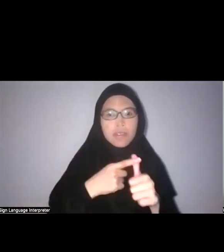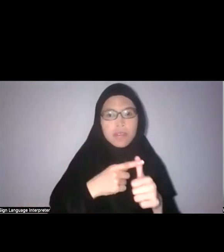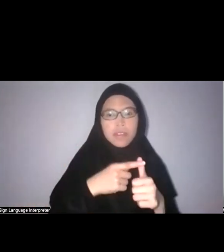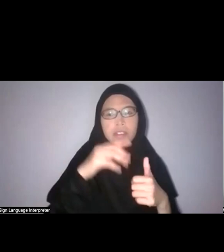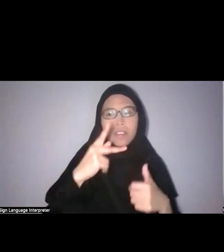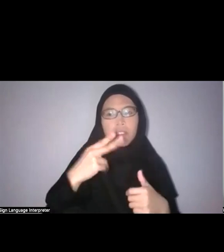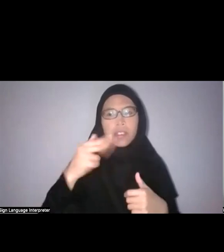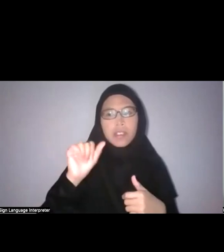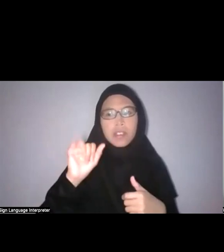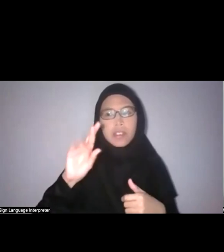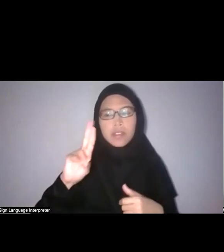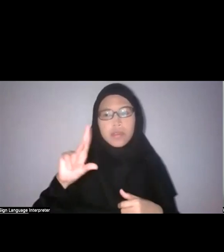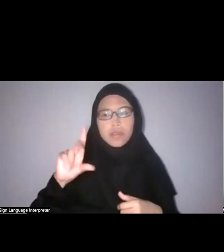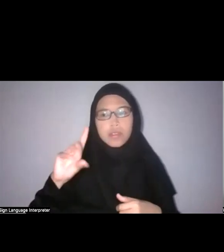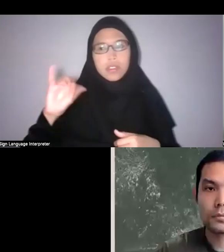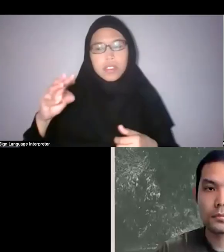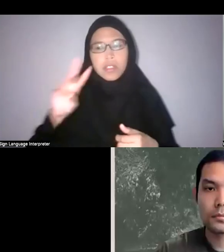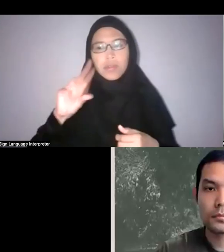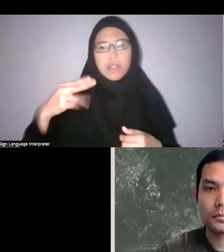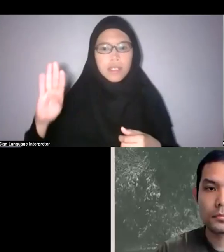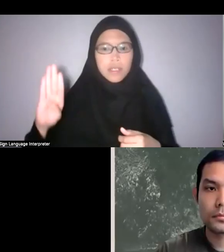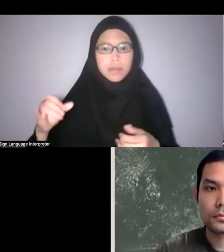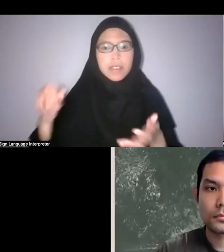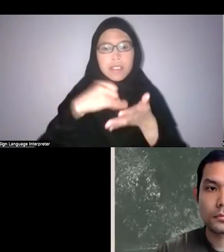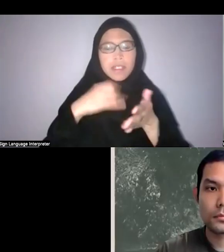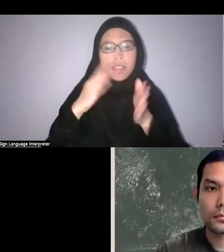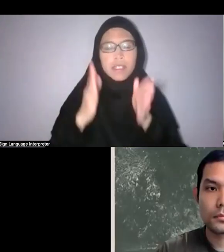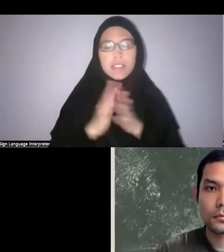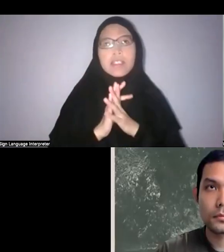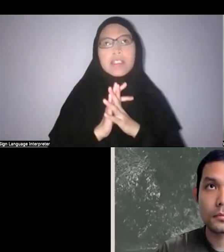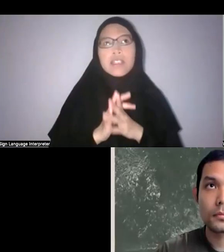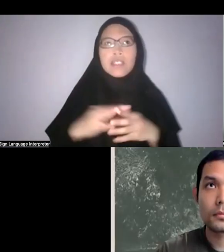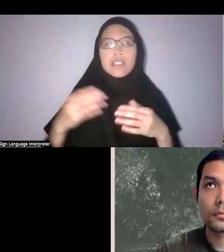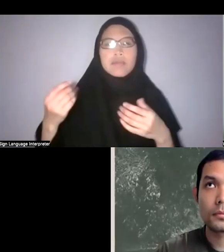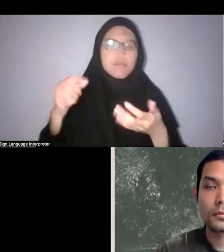an artist whose paintings weave narratives drawn from environmental history,